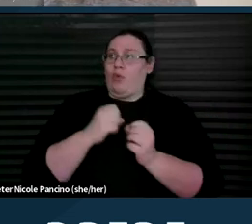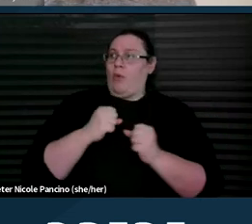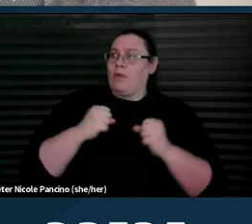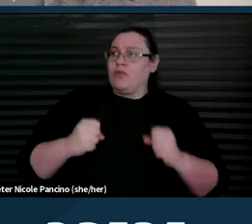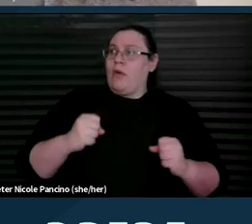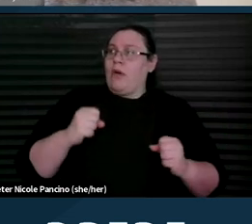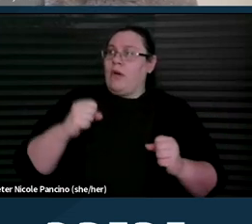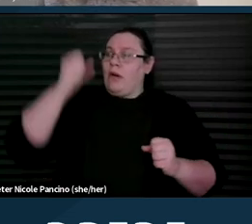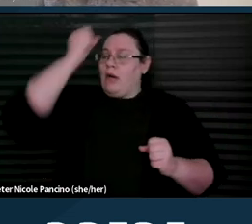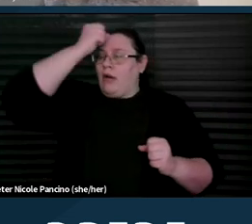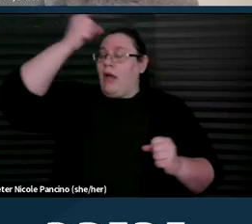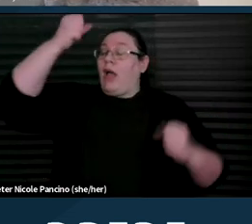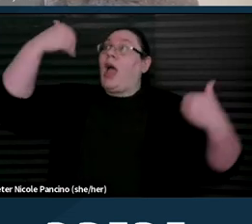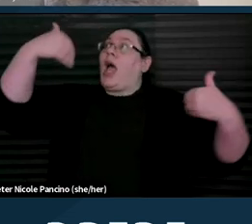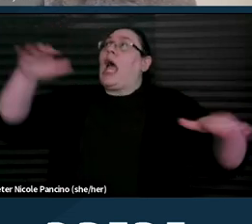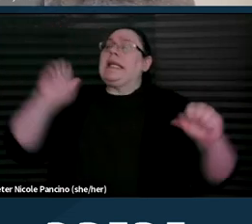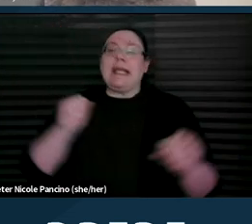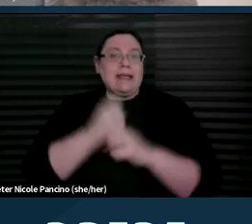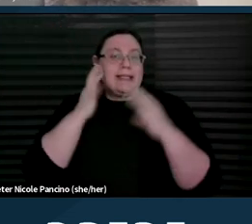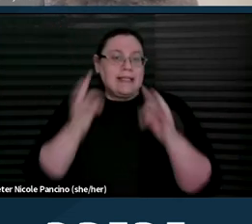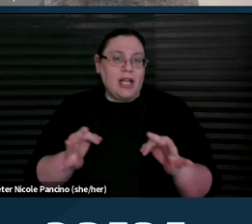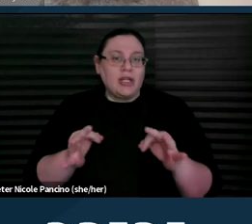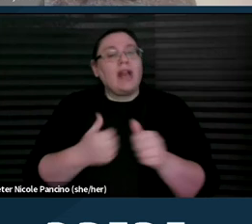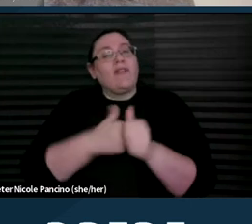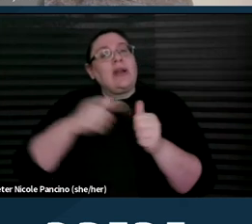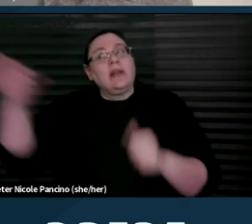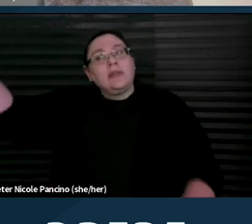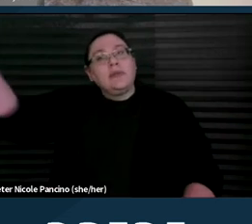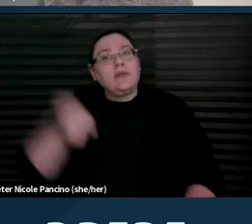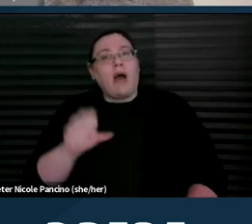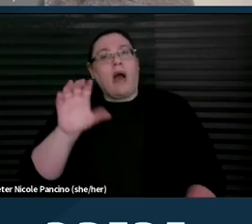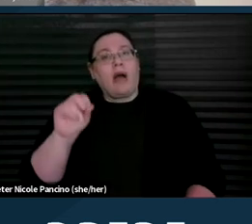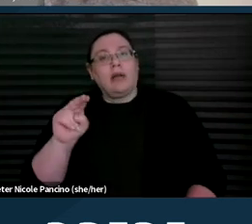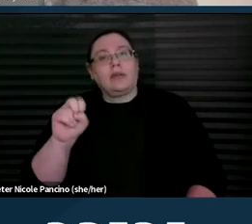and avoid the need for a conservator to be involved in decision-making.